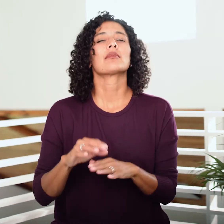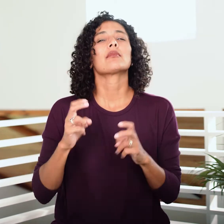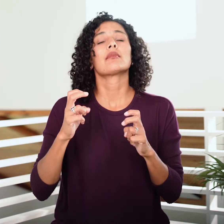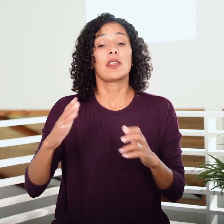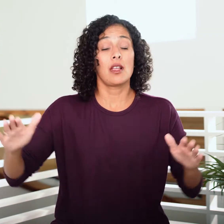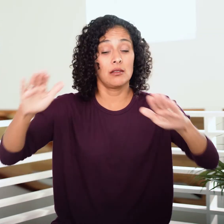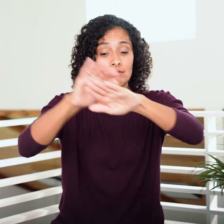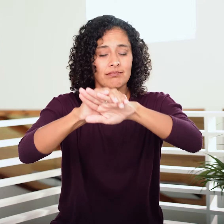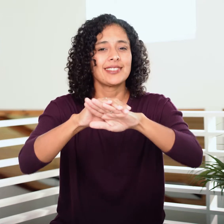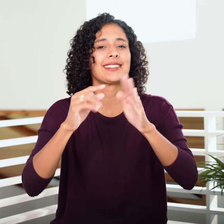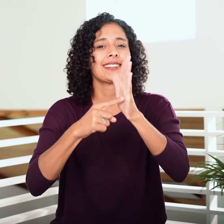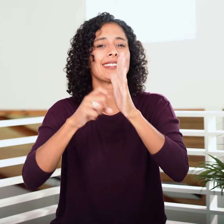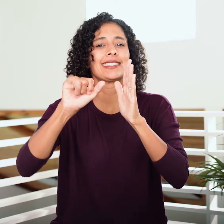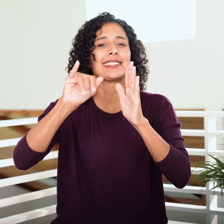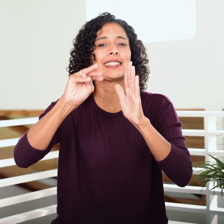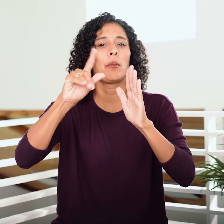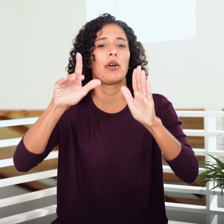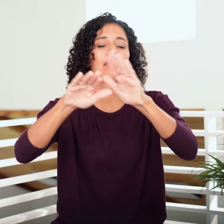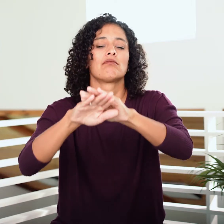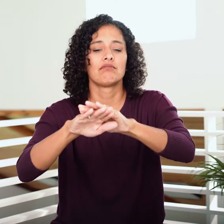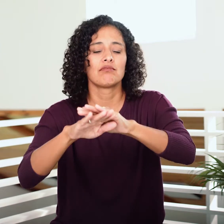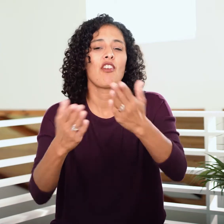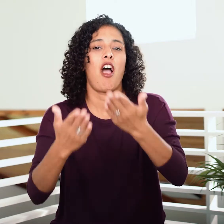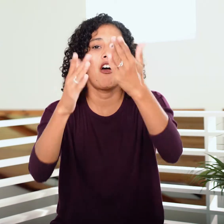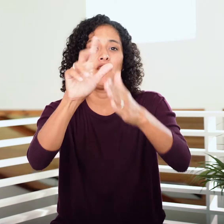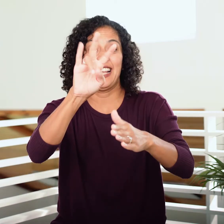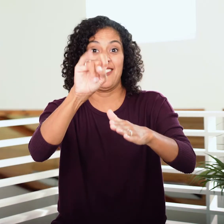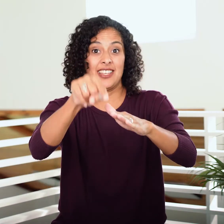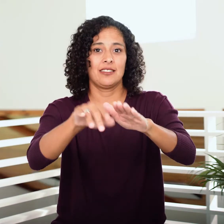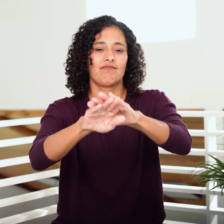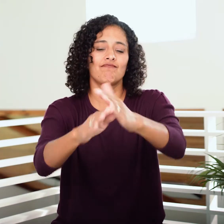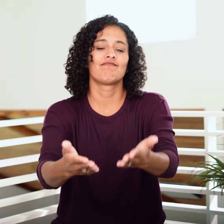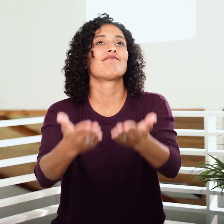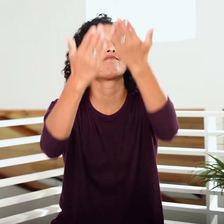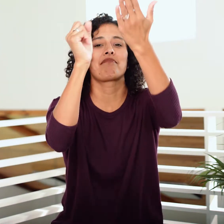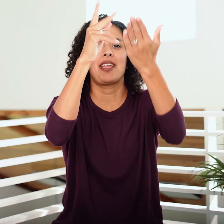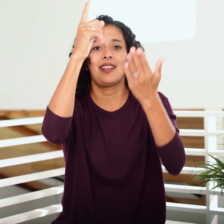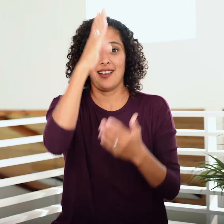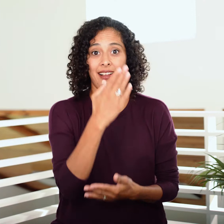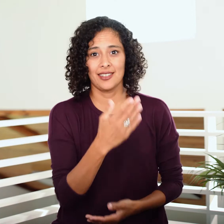They’re symbolically offering the Levites up as something they’re giving back to God.